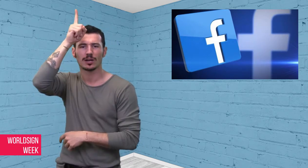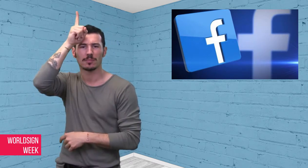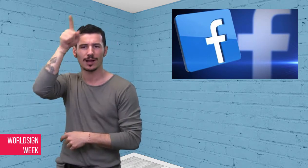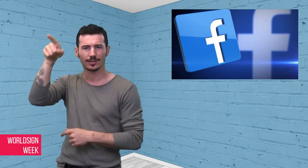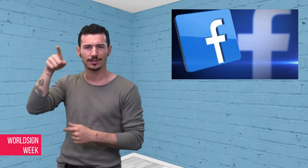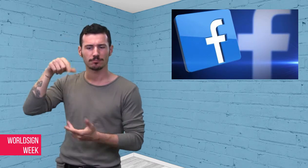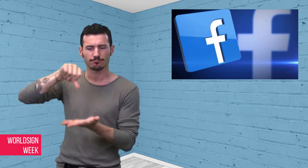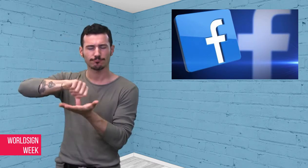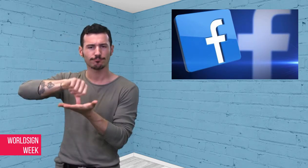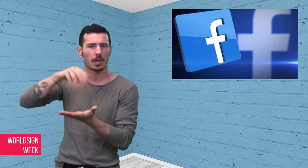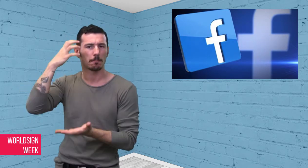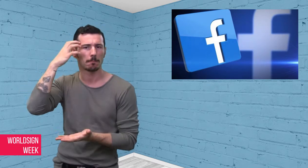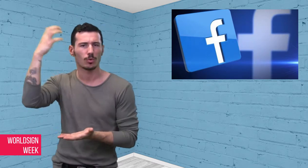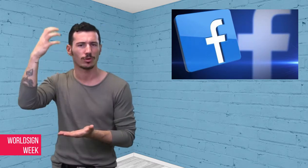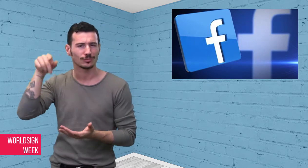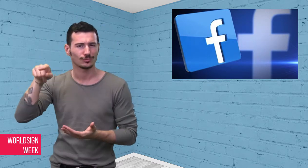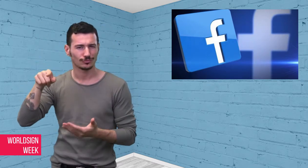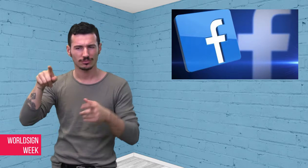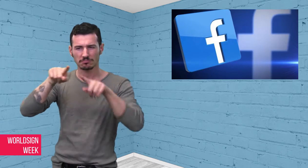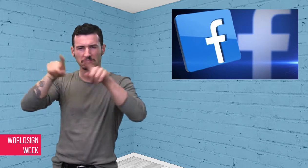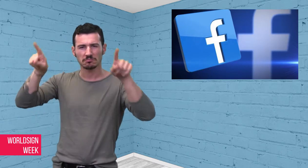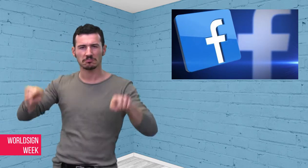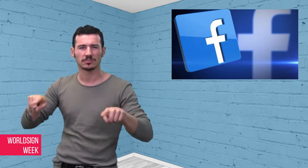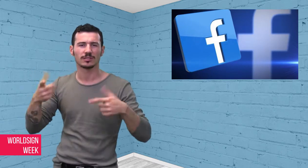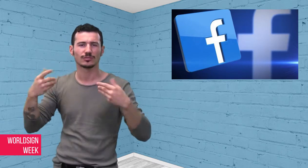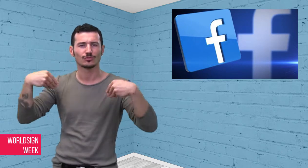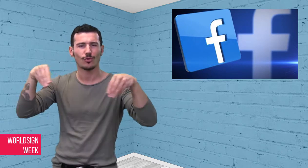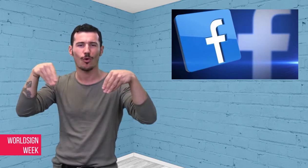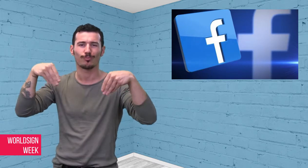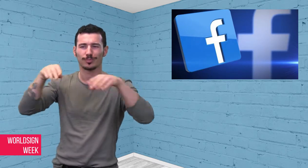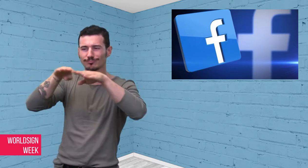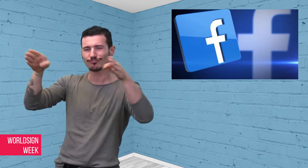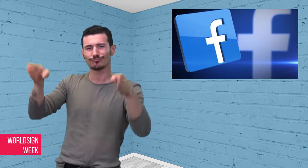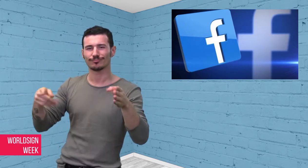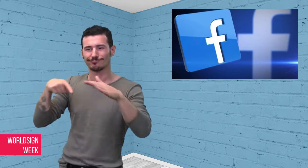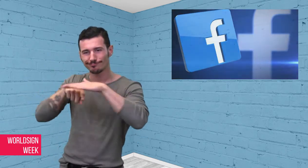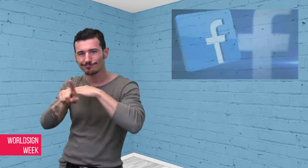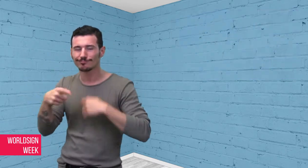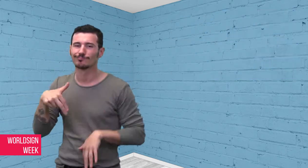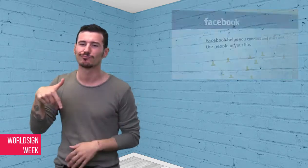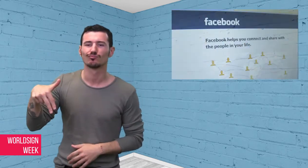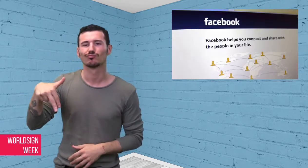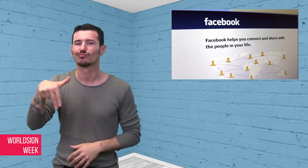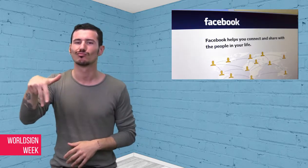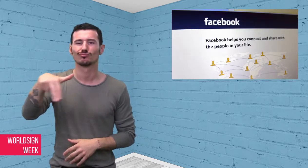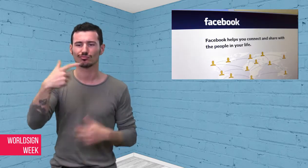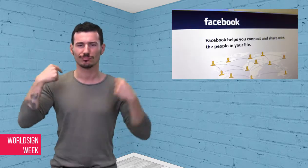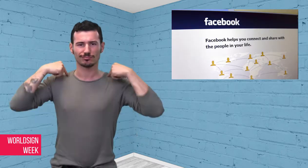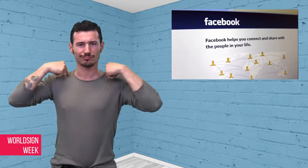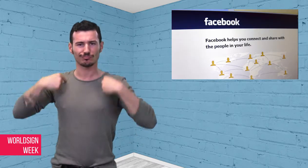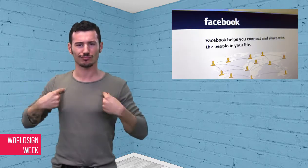yellow crop top, exposing many tattoos,